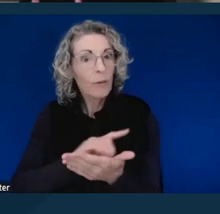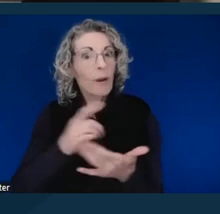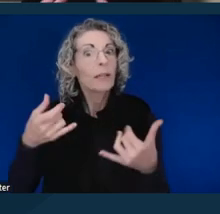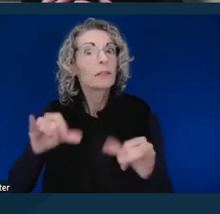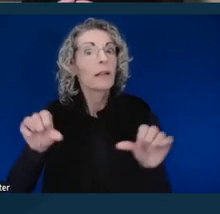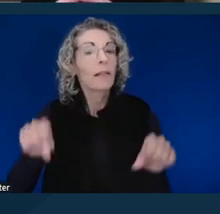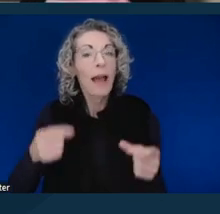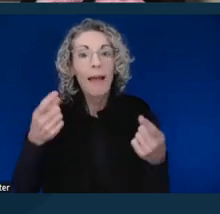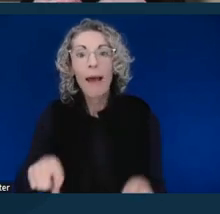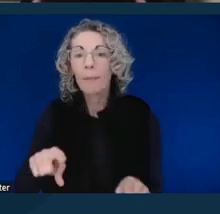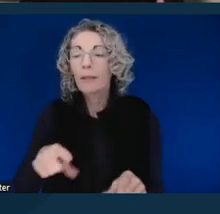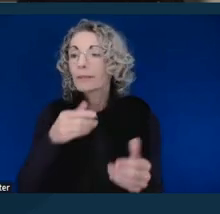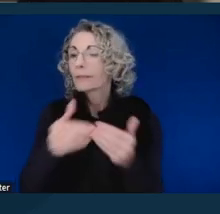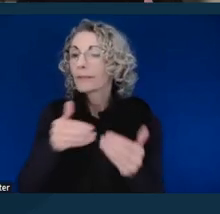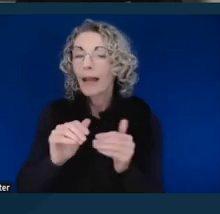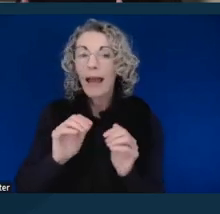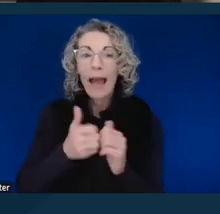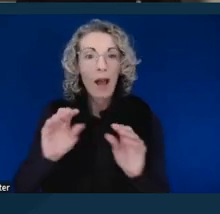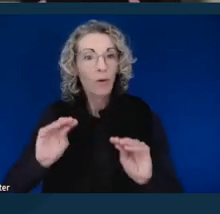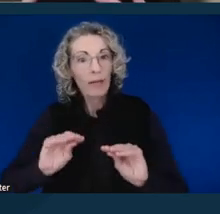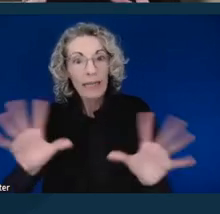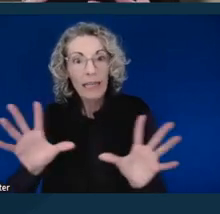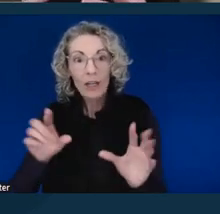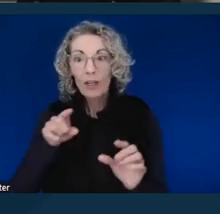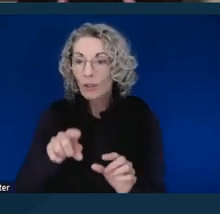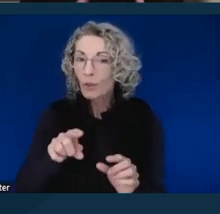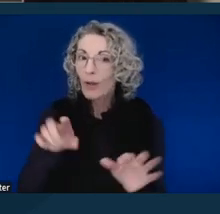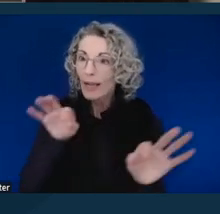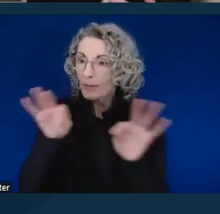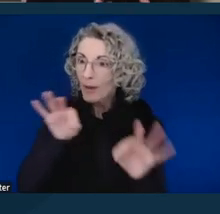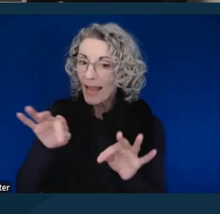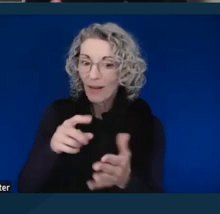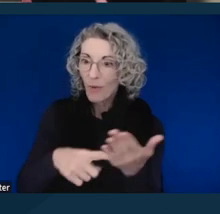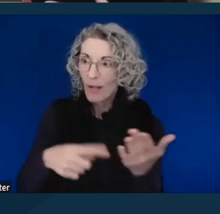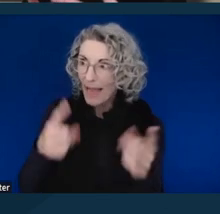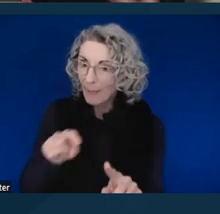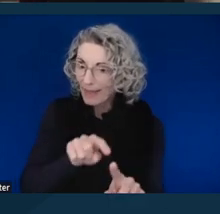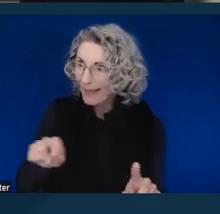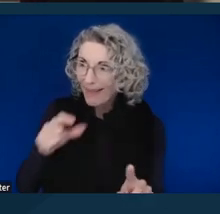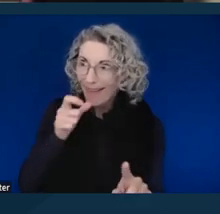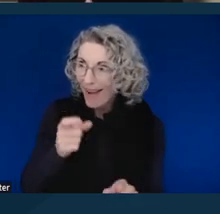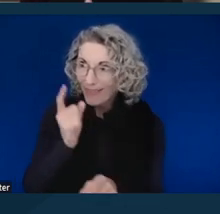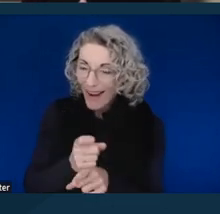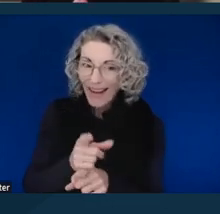no matter how very clear it is made that what is taking place is not right, and it's blatant discrimination.